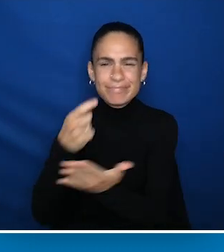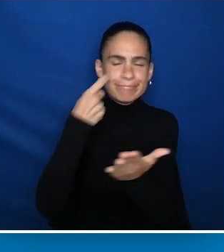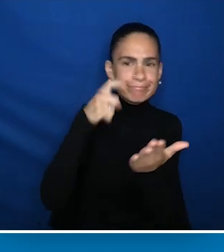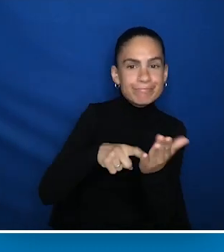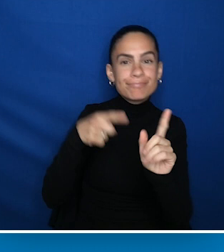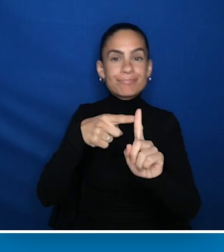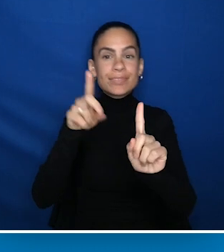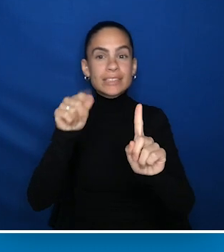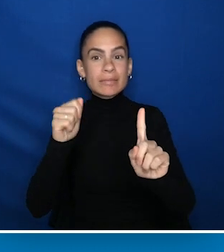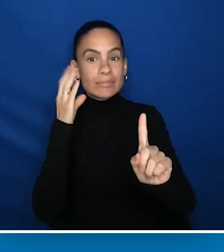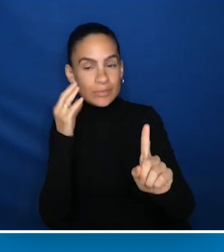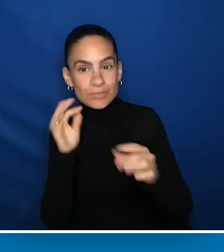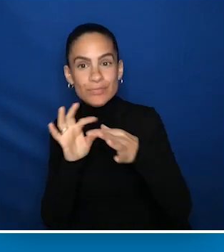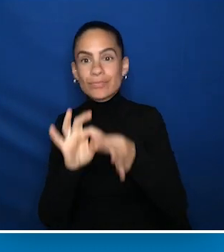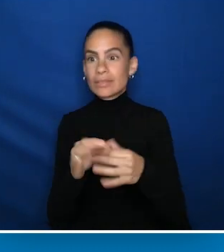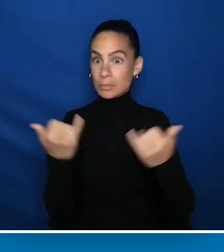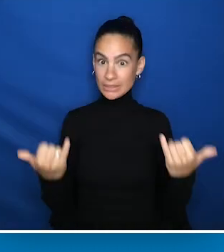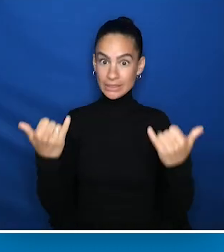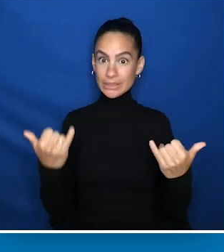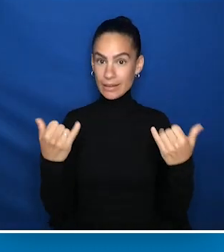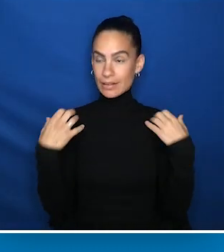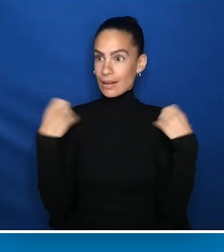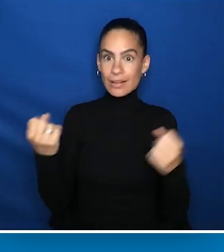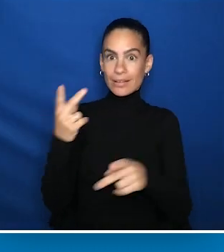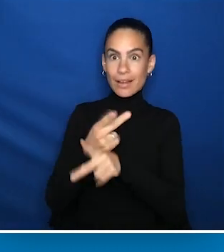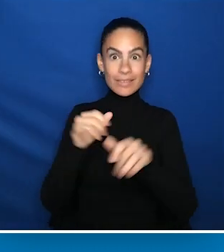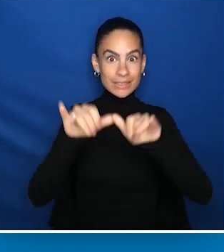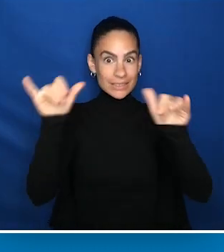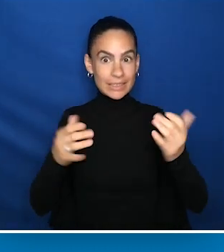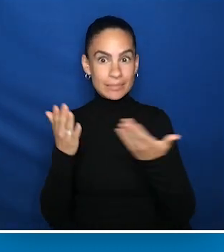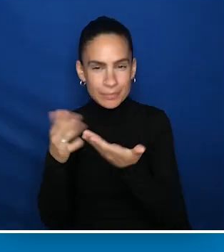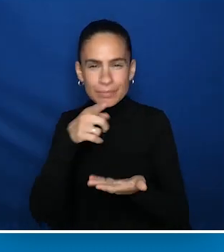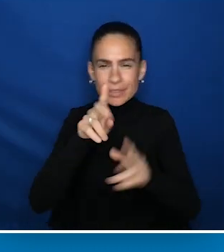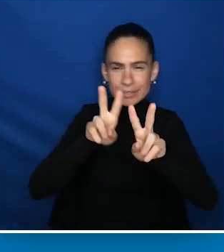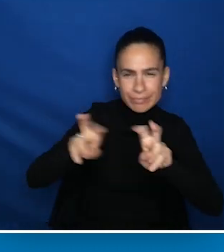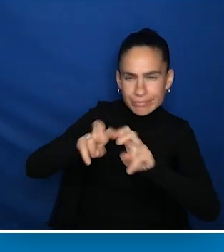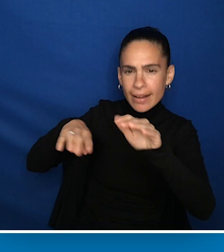the disability experience in today's health care system. Looking at access to services,